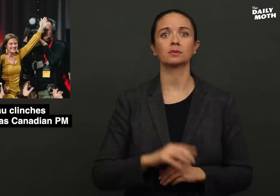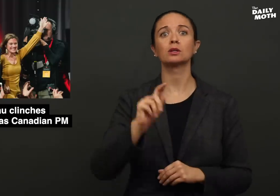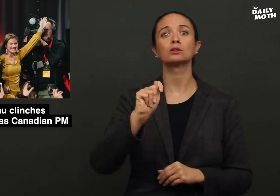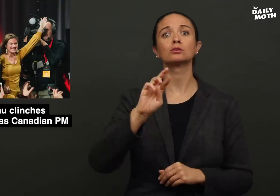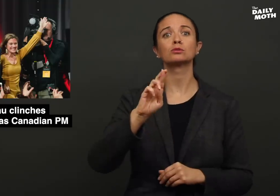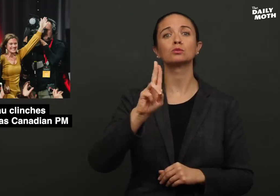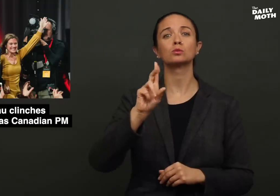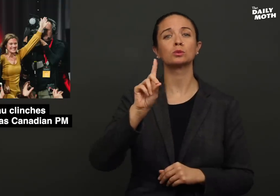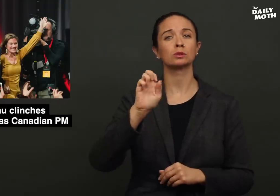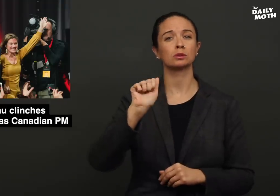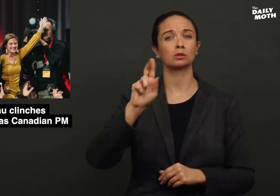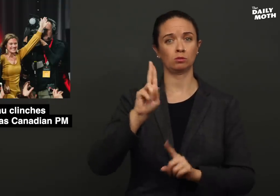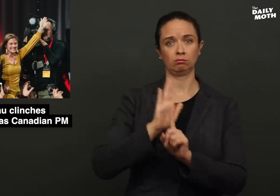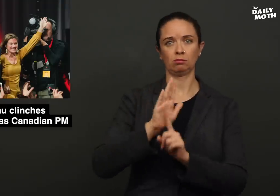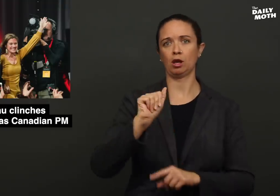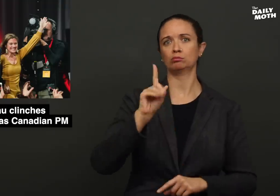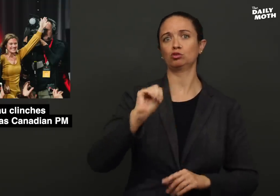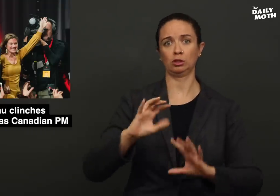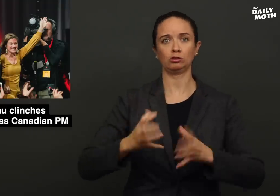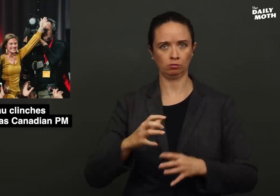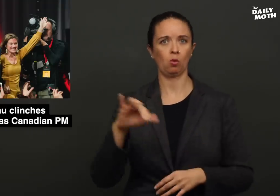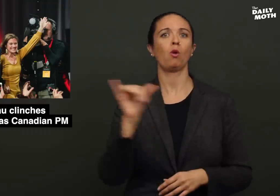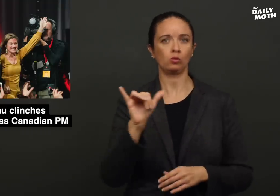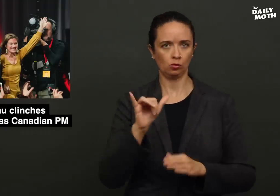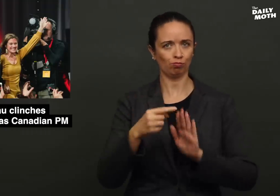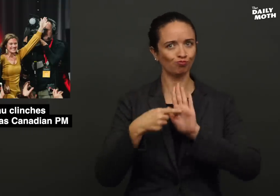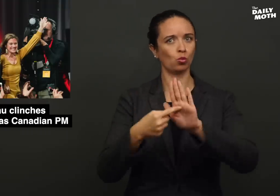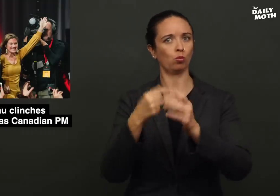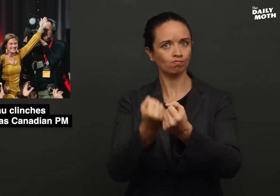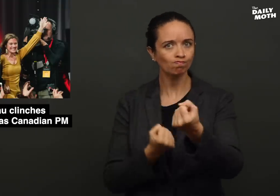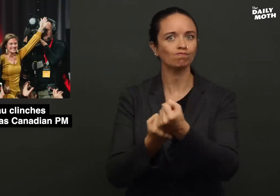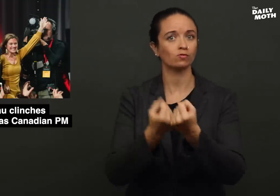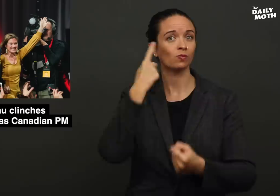Trudeau's administration has also shown support for